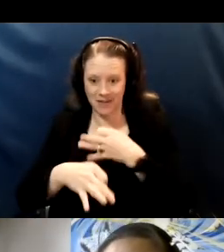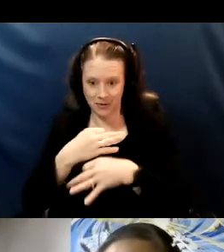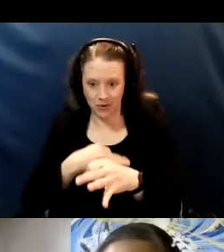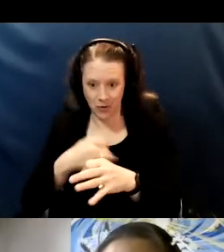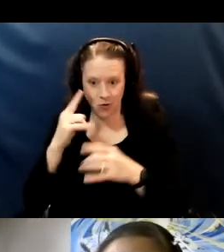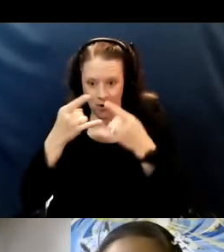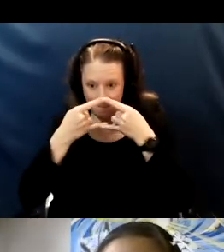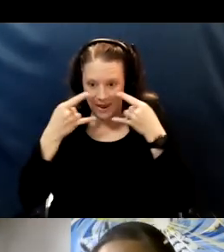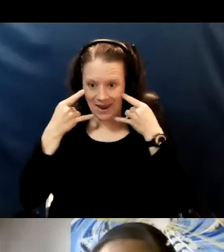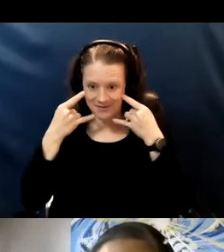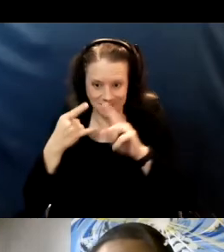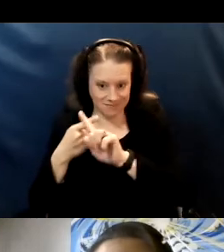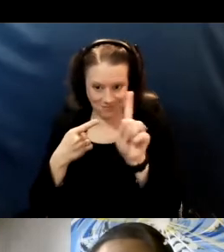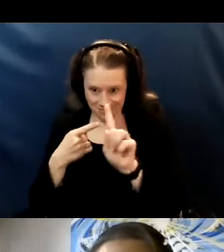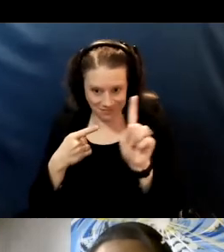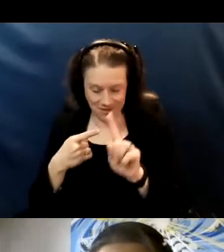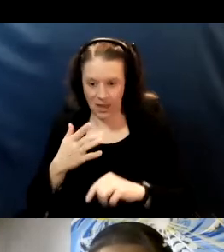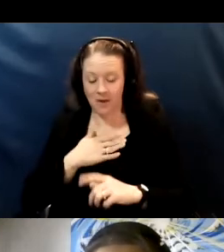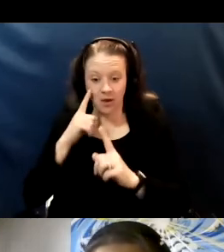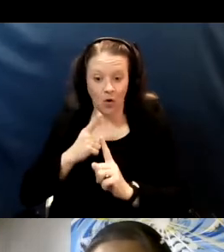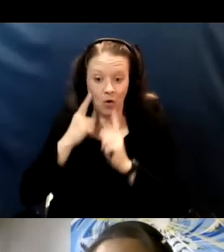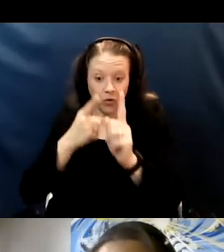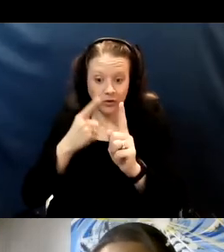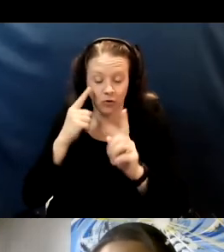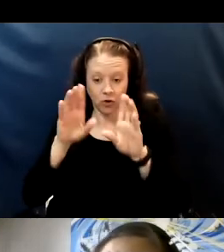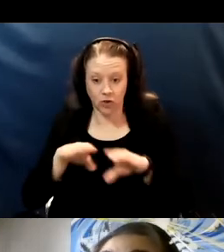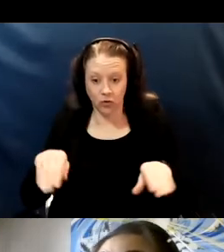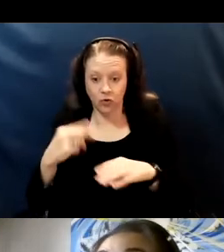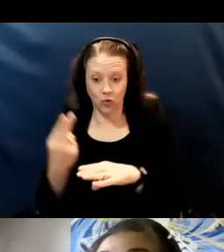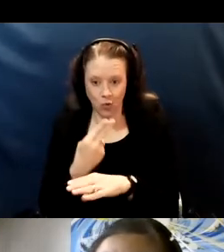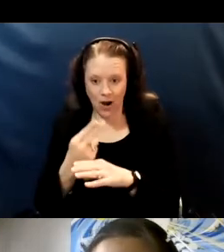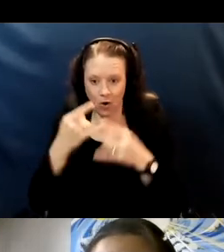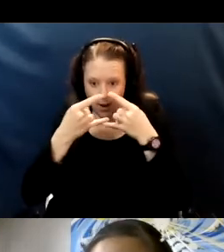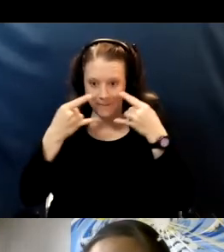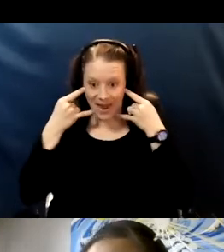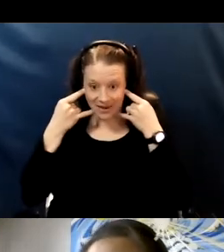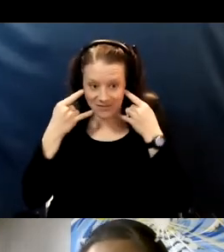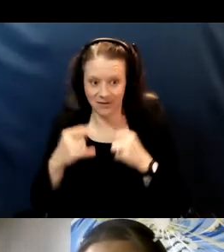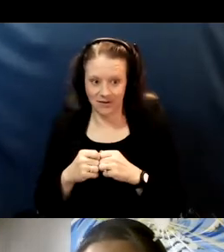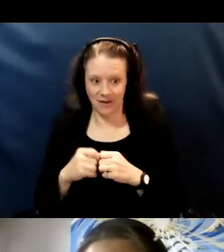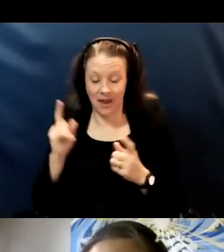My goal is for children to be wearing a mask and until they are wearing a mask